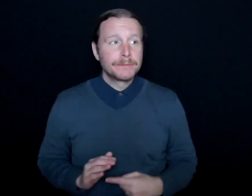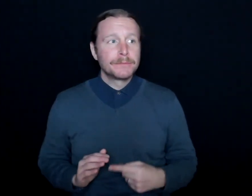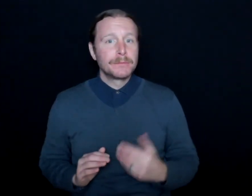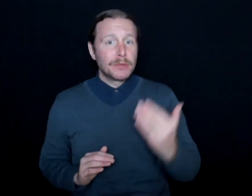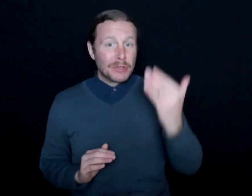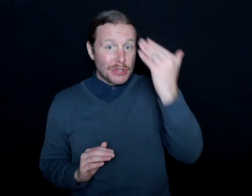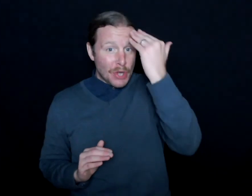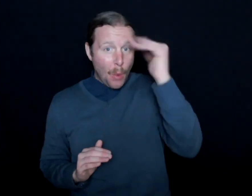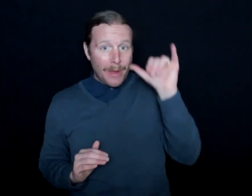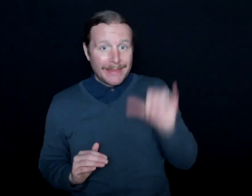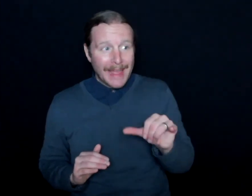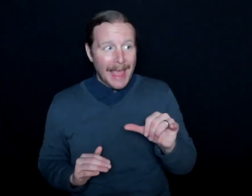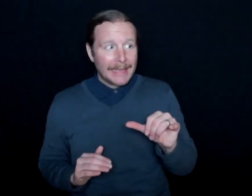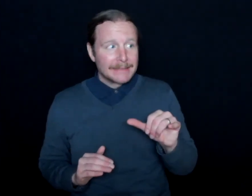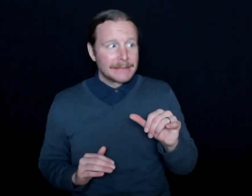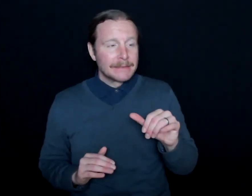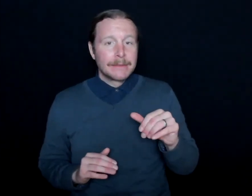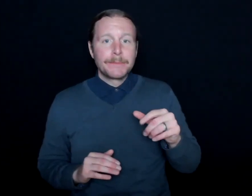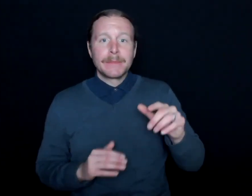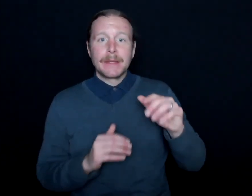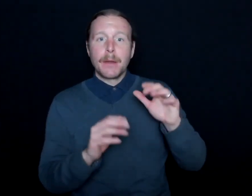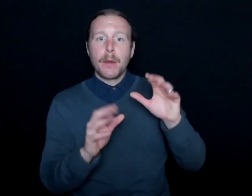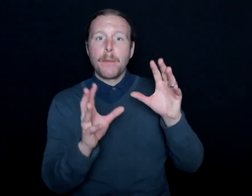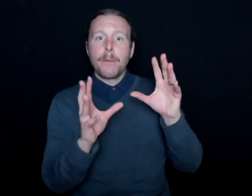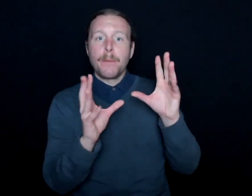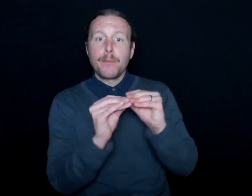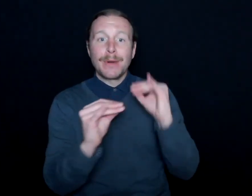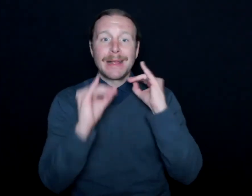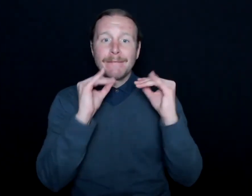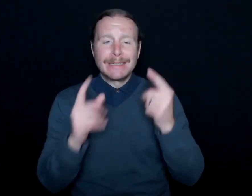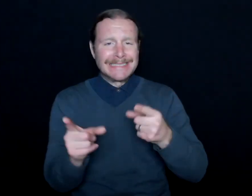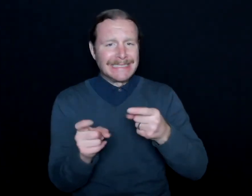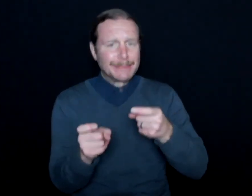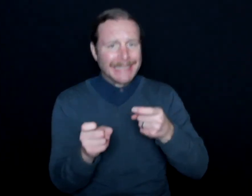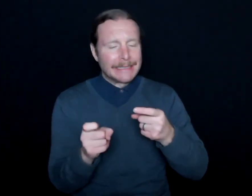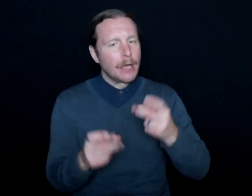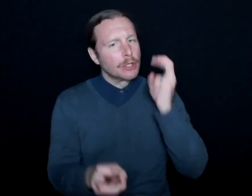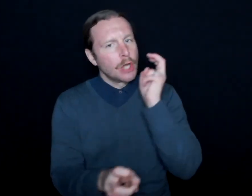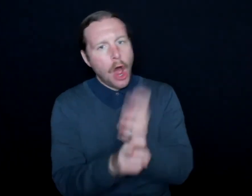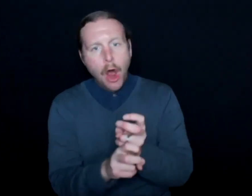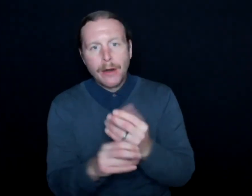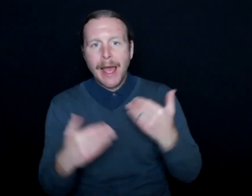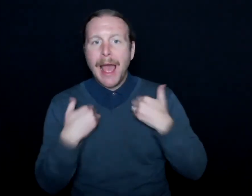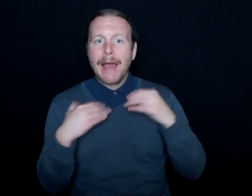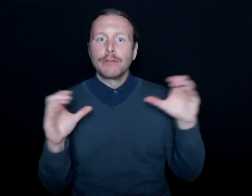The pace and the speed of press conferences right now-- it's really hard to have a certified deaf interpreter